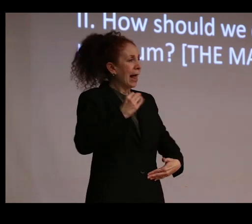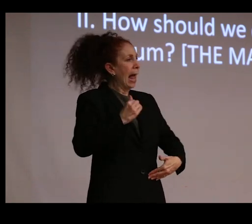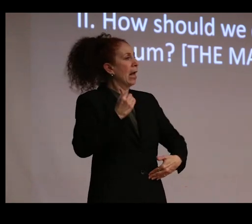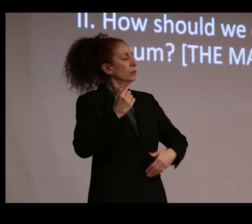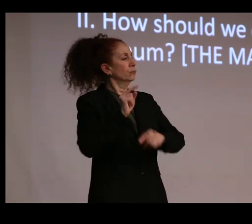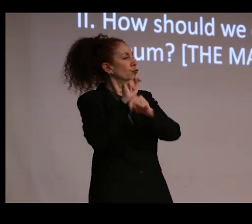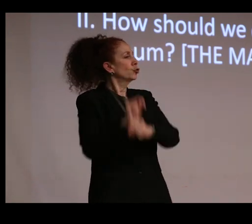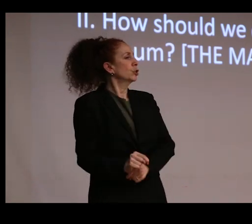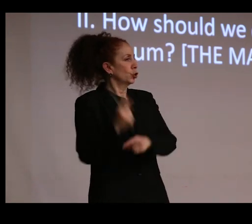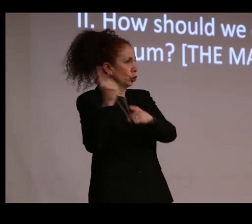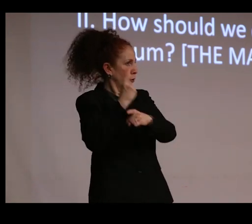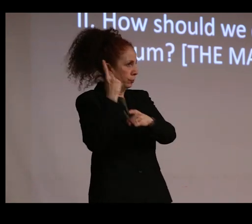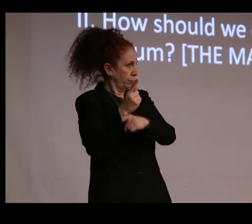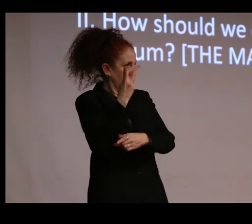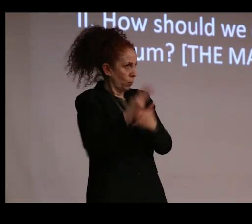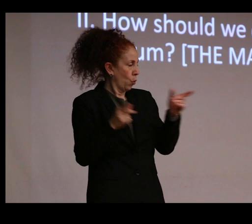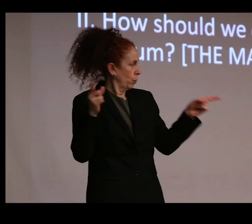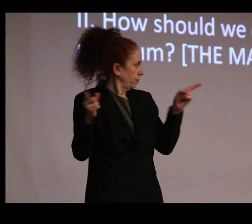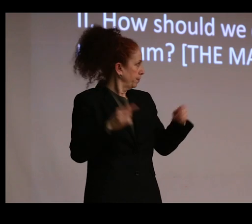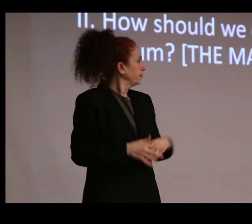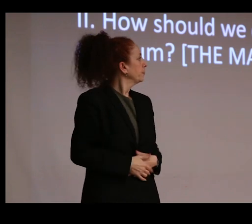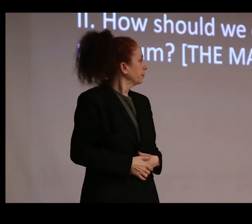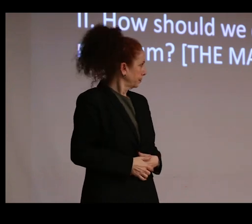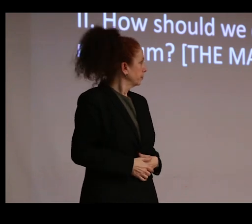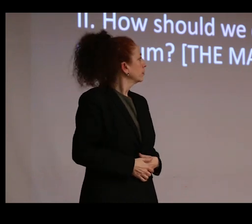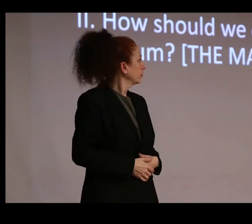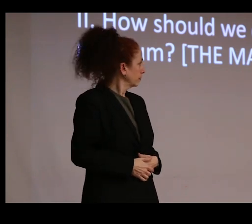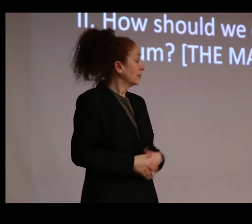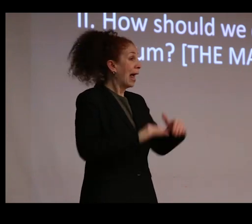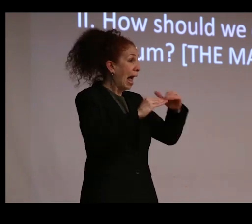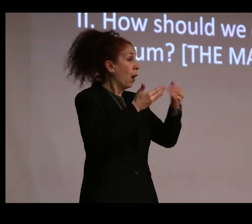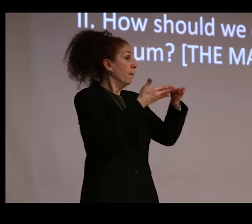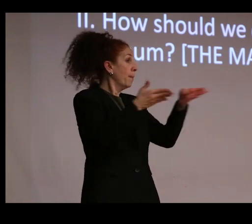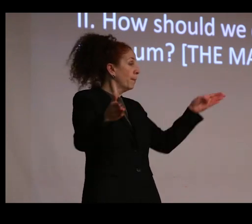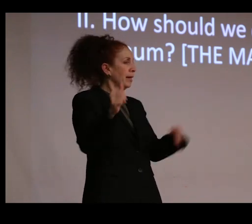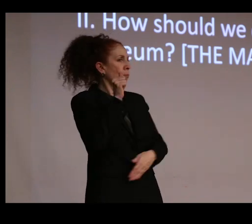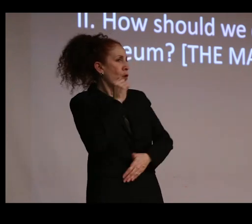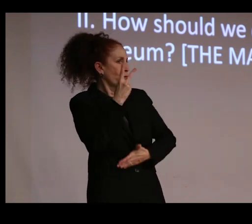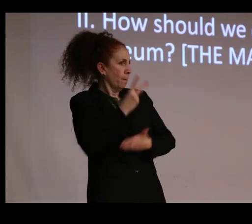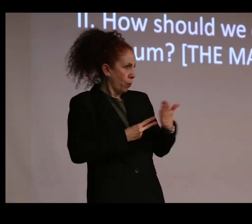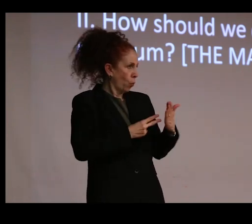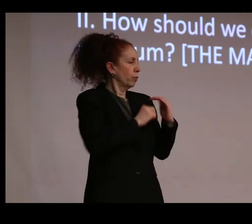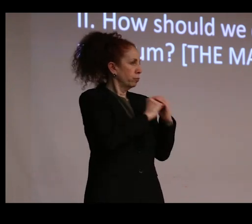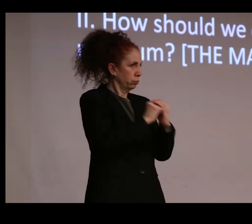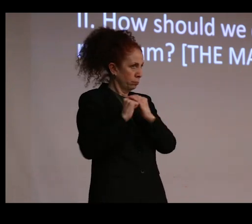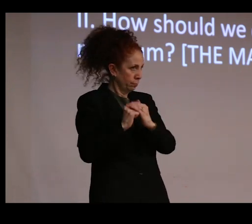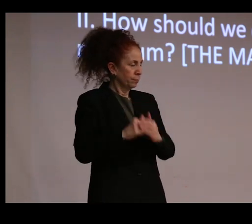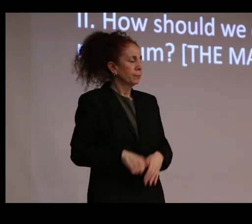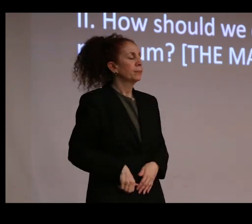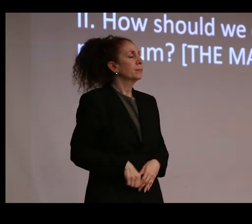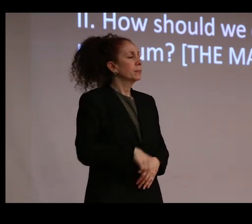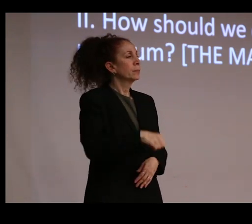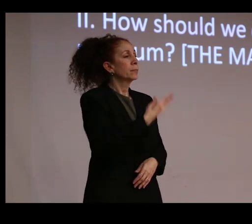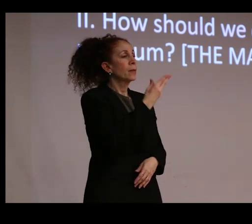ritual in quotes, one could say-- and carried out in both public and private. Hindu bronzes, for example, are physically cared